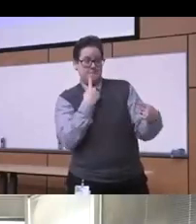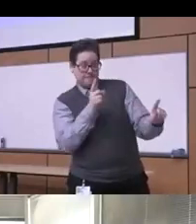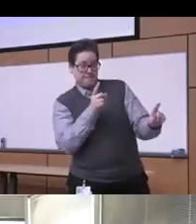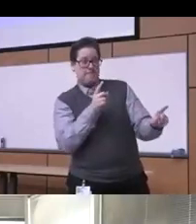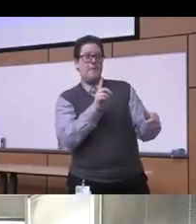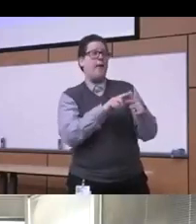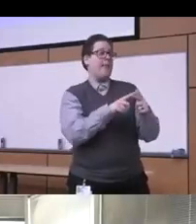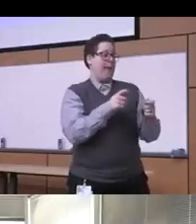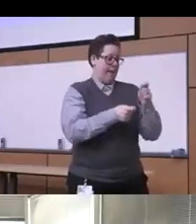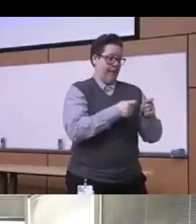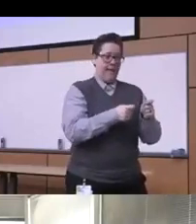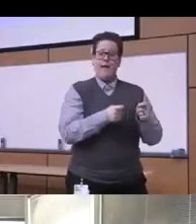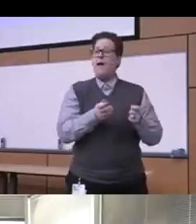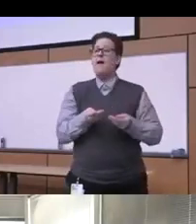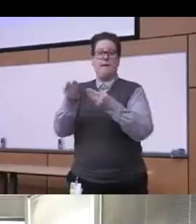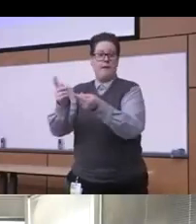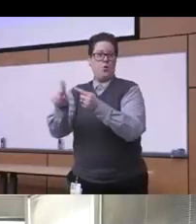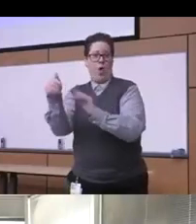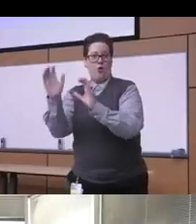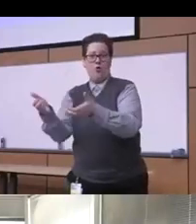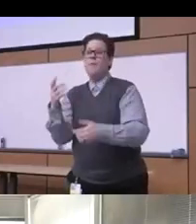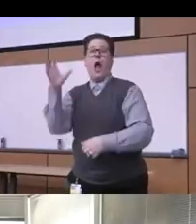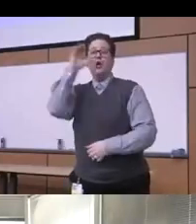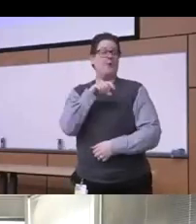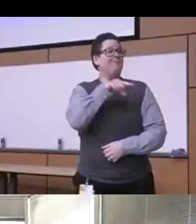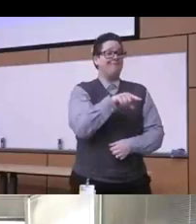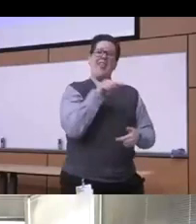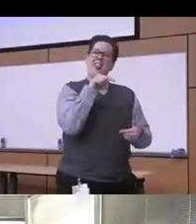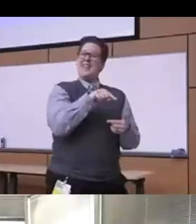they because they worked for white people they're going to work for people of color or you know for